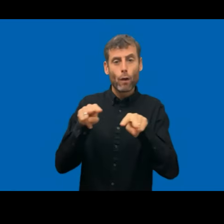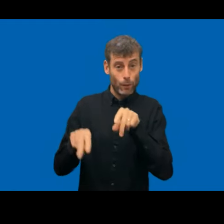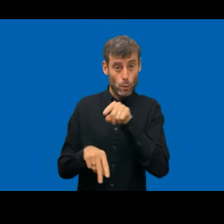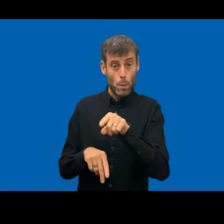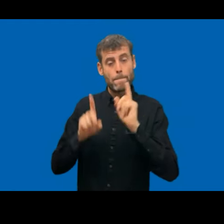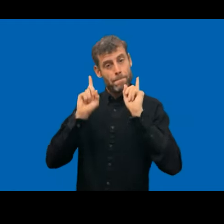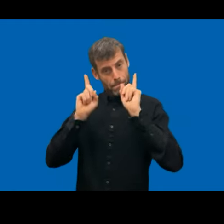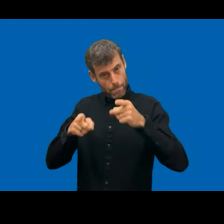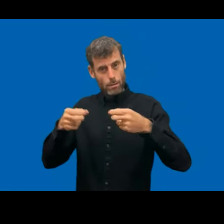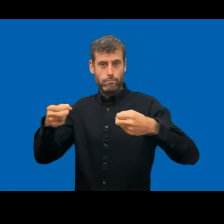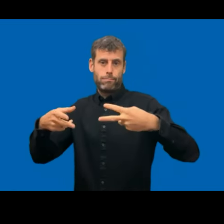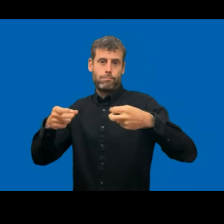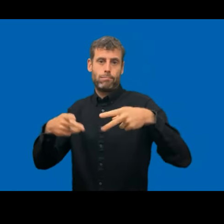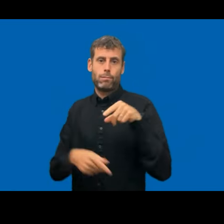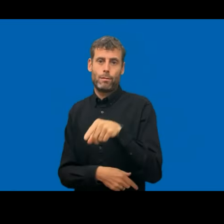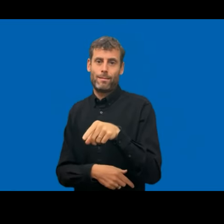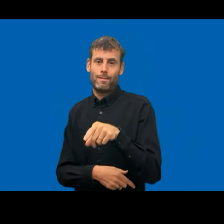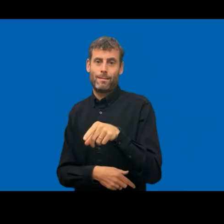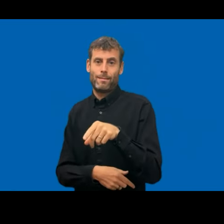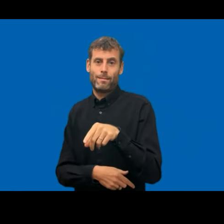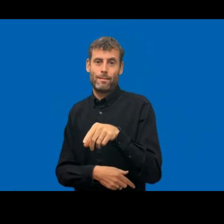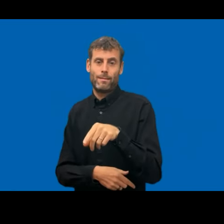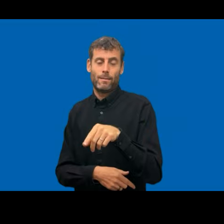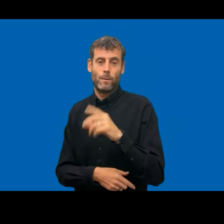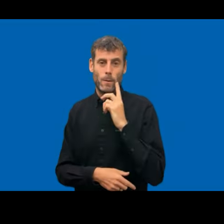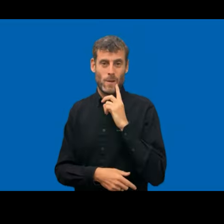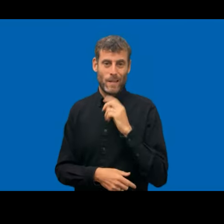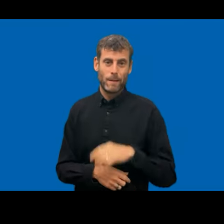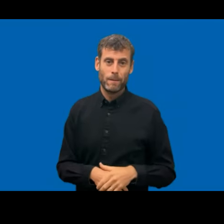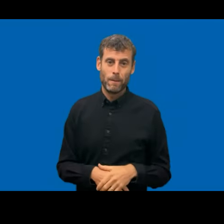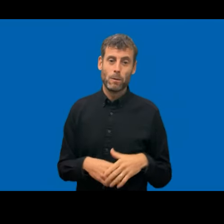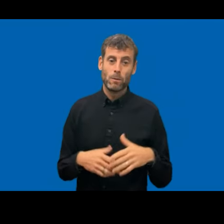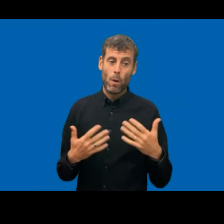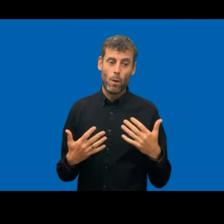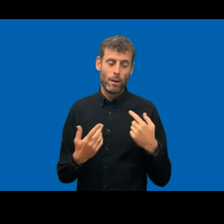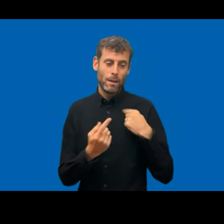So that was a really fast response to three or four questions in one go.